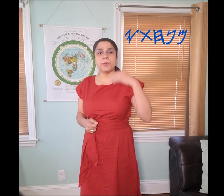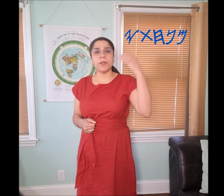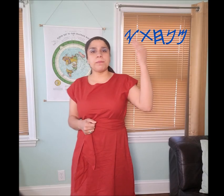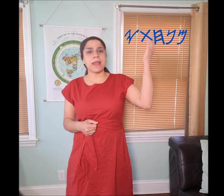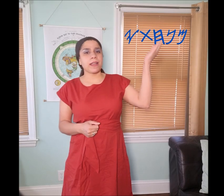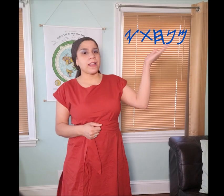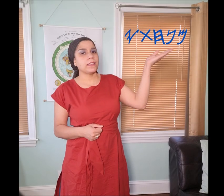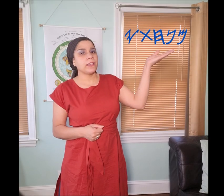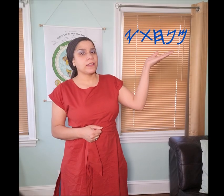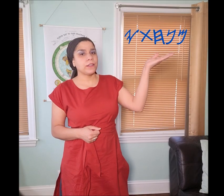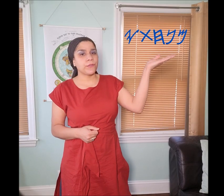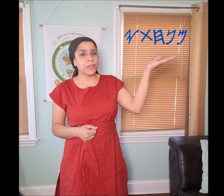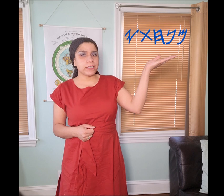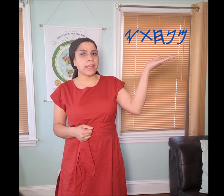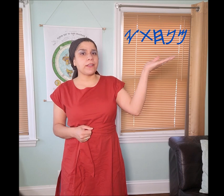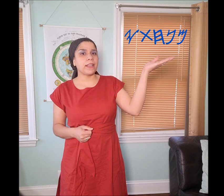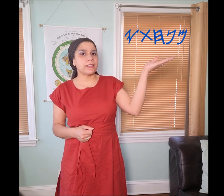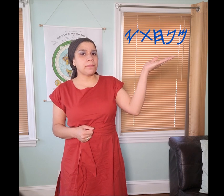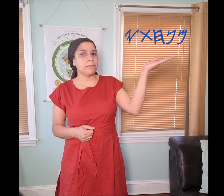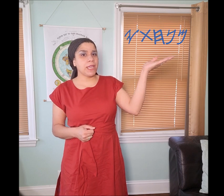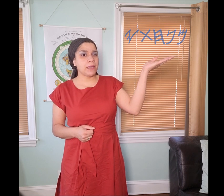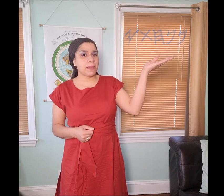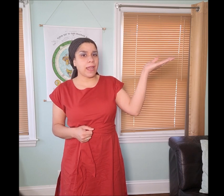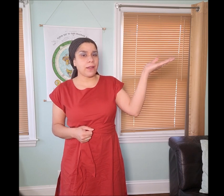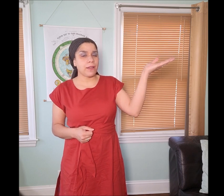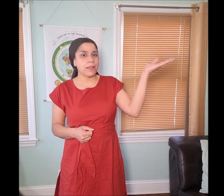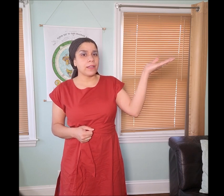The word Manakahthey 𐤌𐤍𐤇𐤕𐤉, the first letter is the "𐤌 meym" symbol.